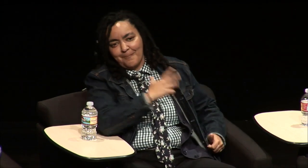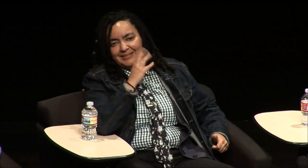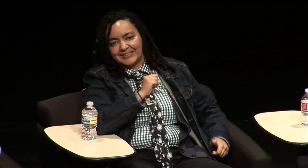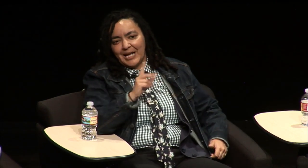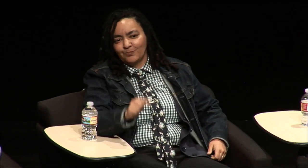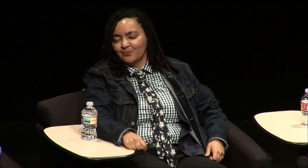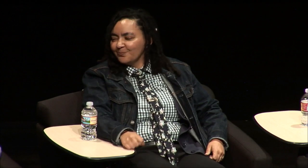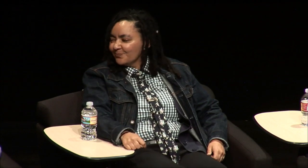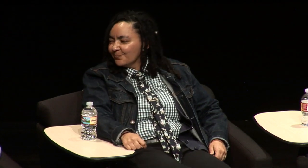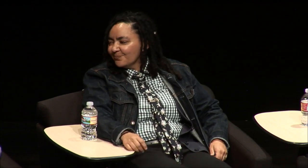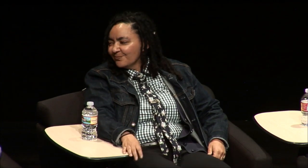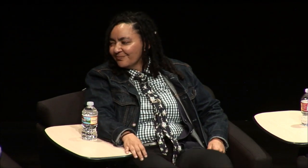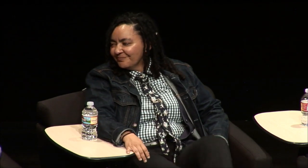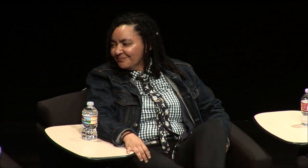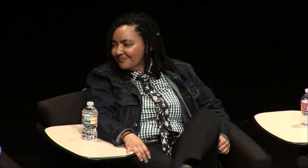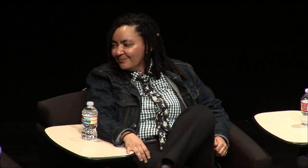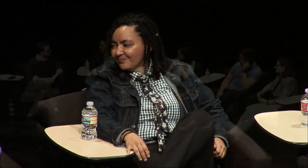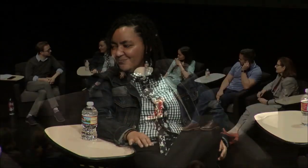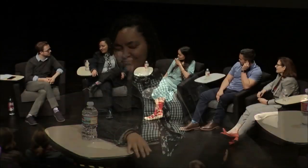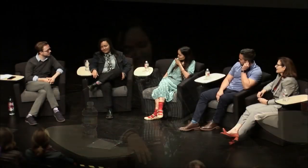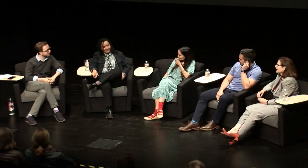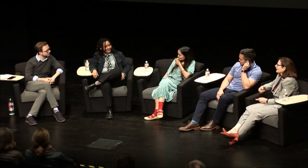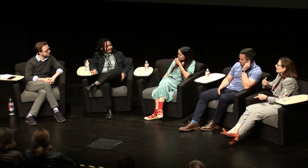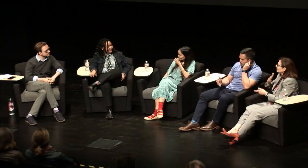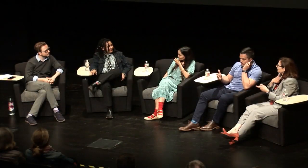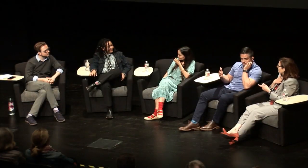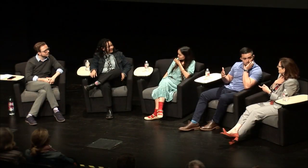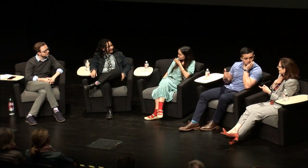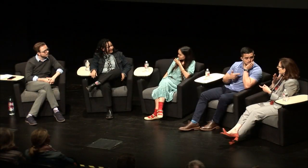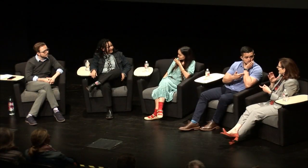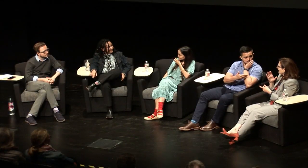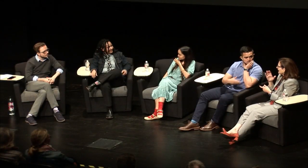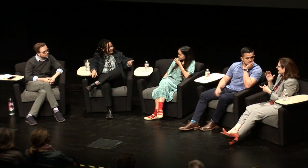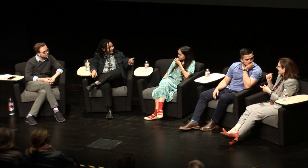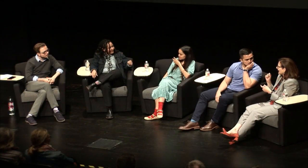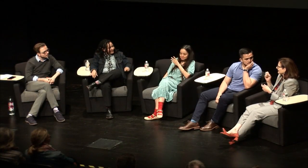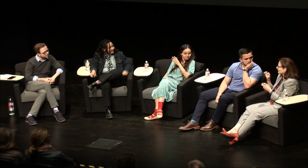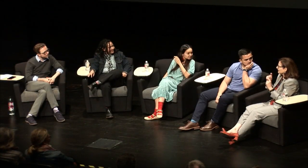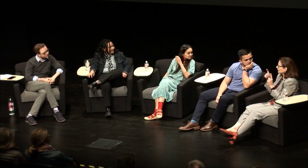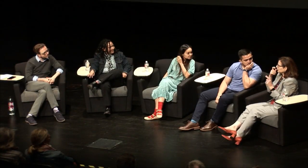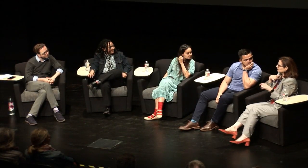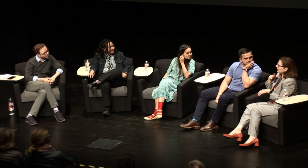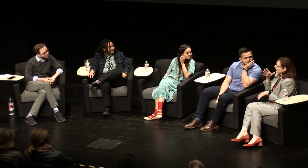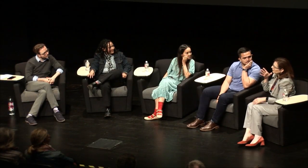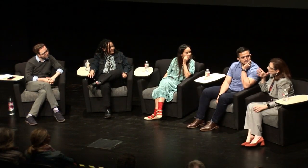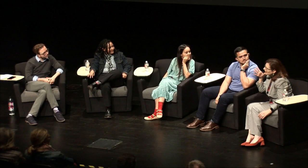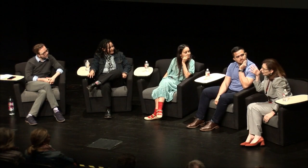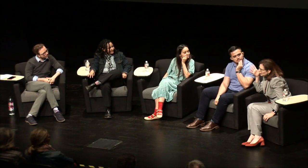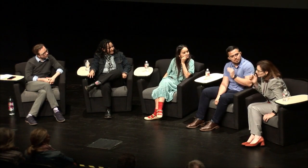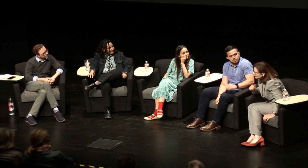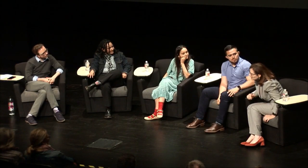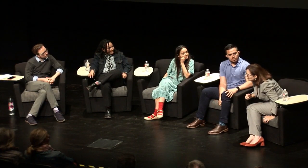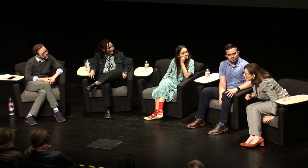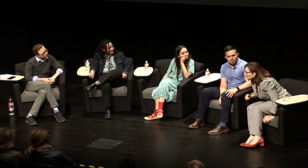then over there I felt like I was missing out educationally so that was just how to encapsulate all that [Carol:] I feel like in my case it was a little bit